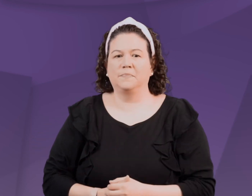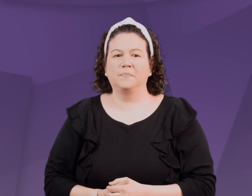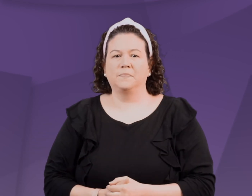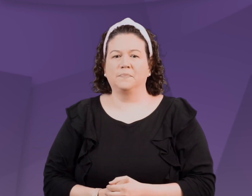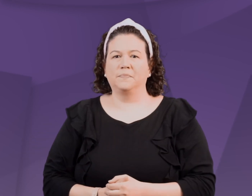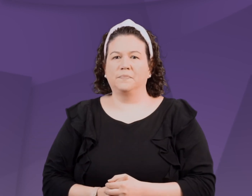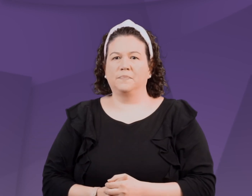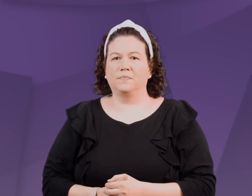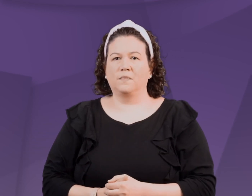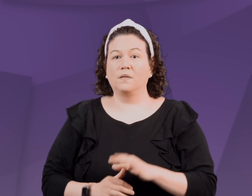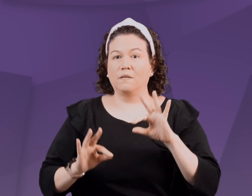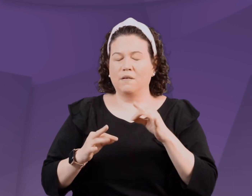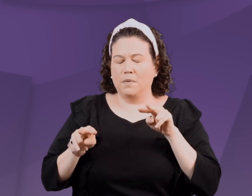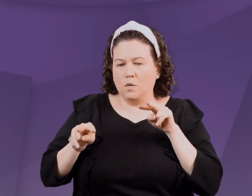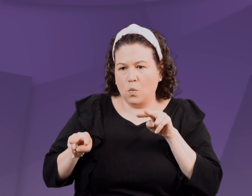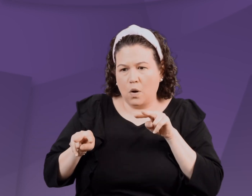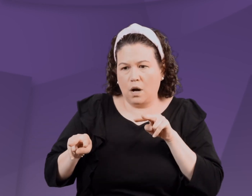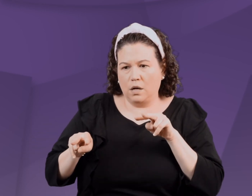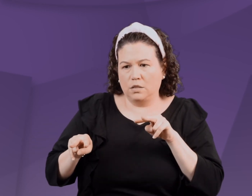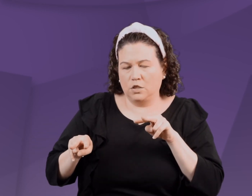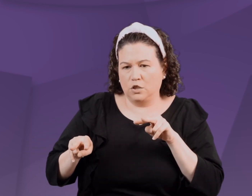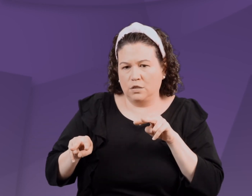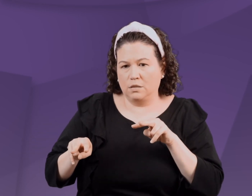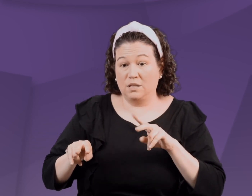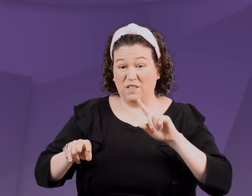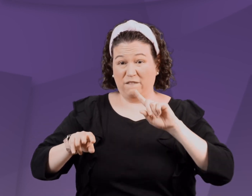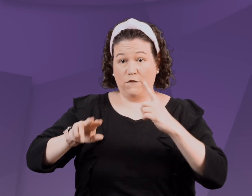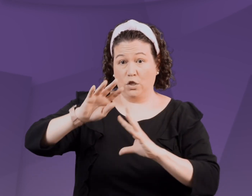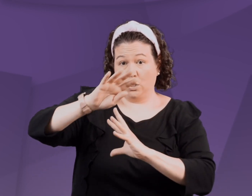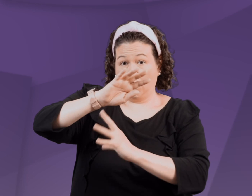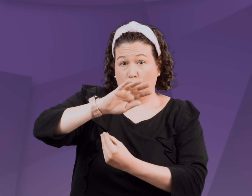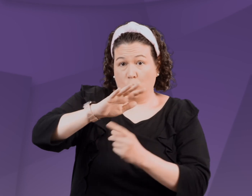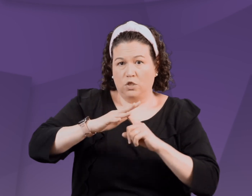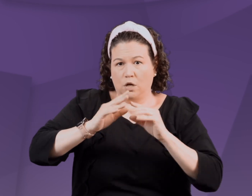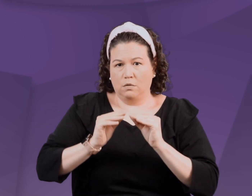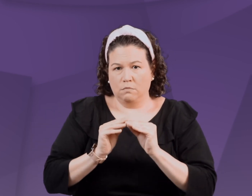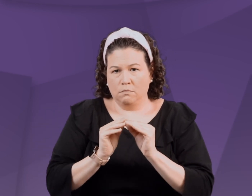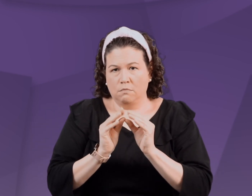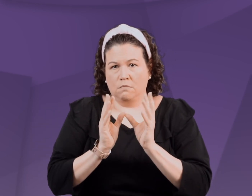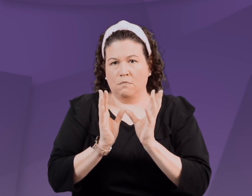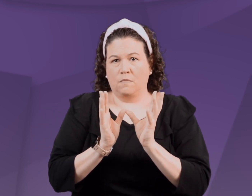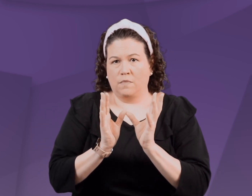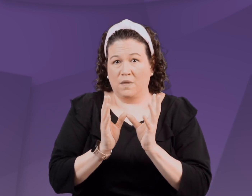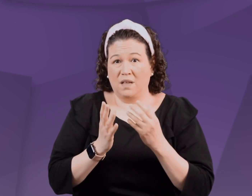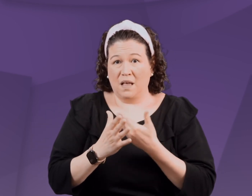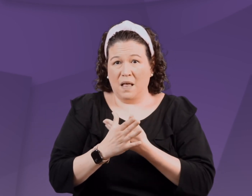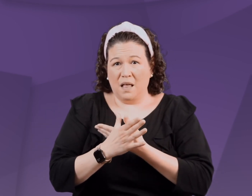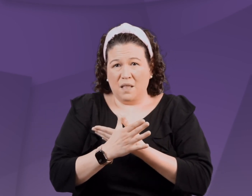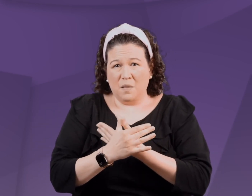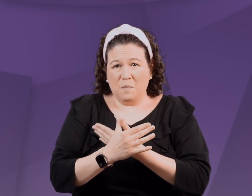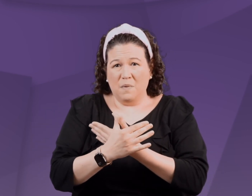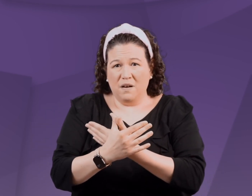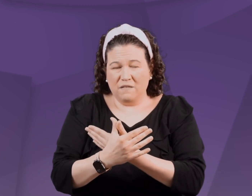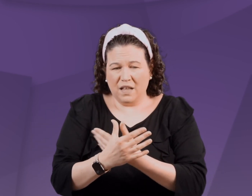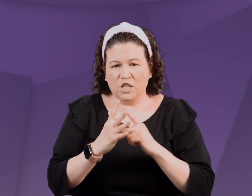They watched as the first one began to open and the butterfly inside squeezed very slowly